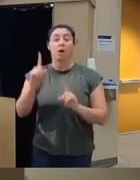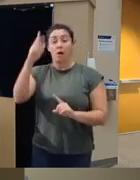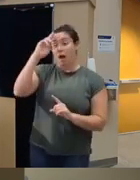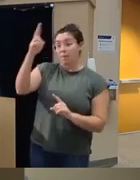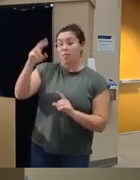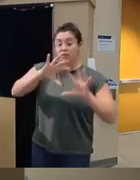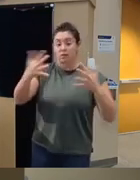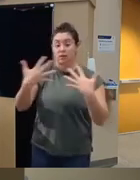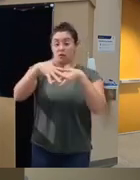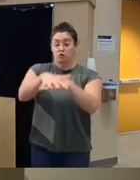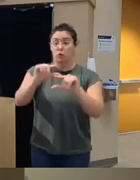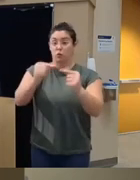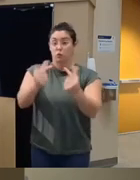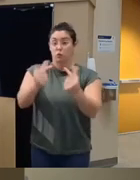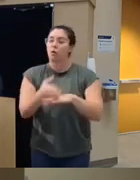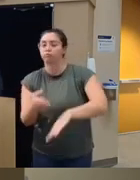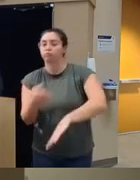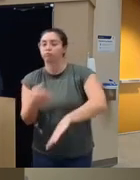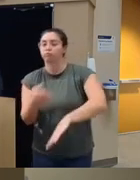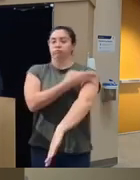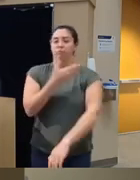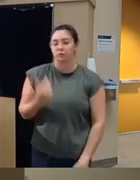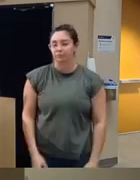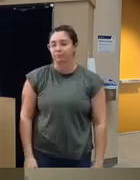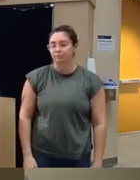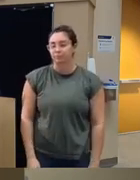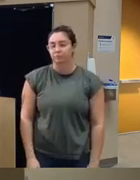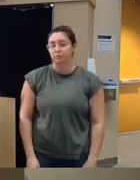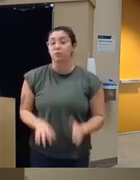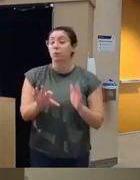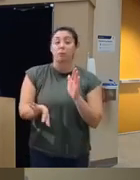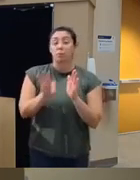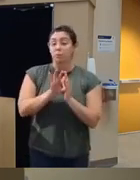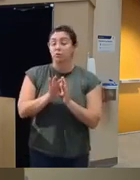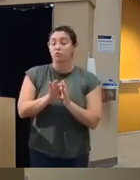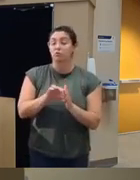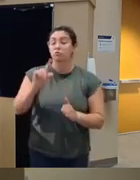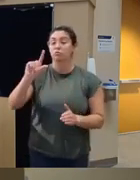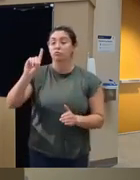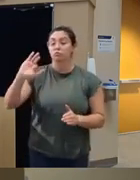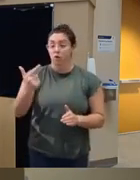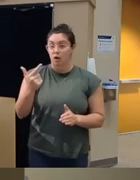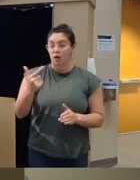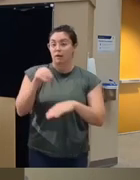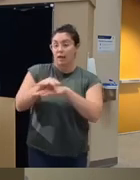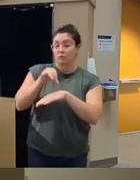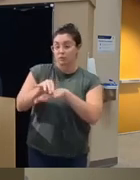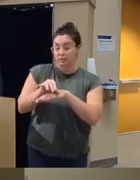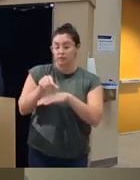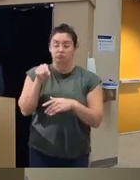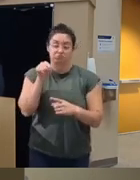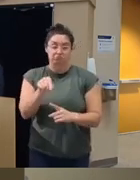group would do better we chose drug counseling as our evidence-based addiction treatment because the